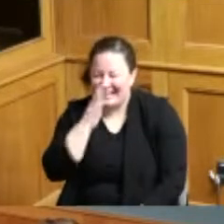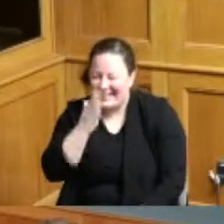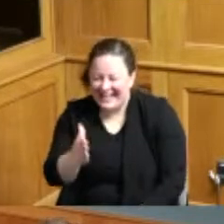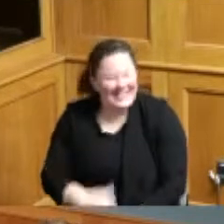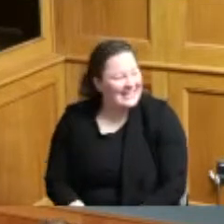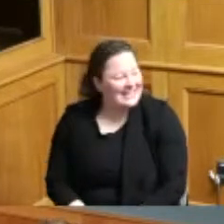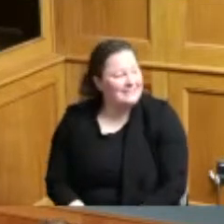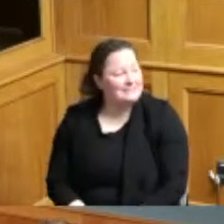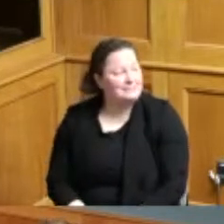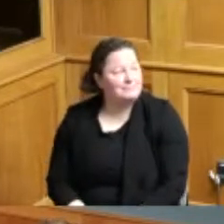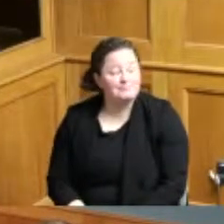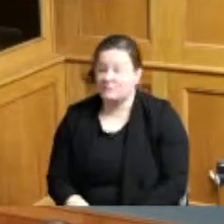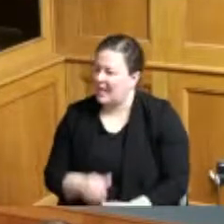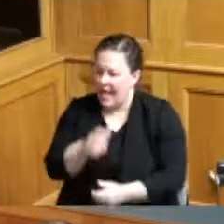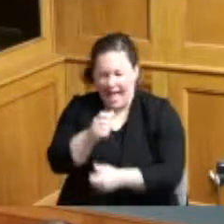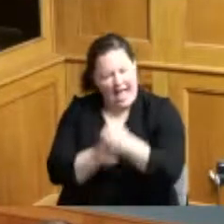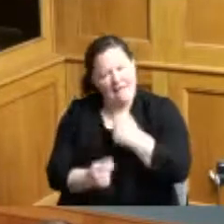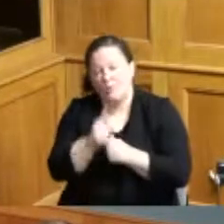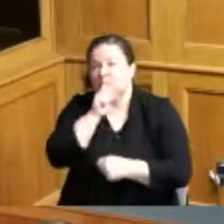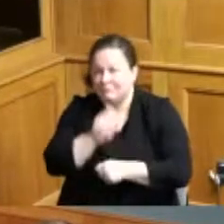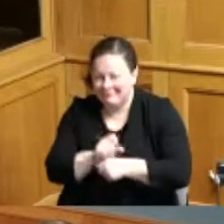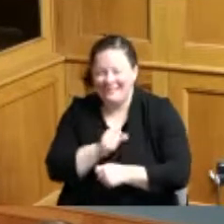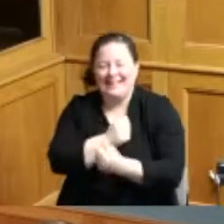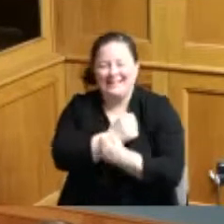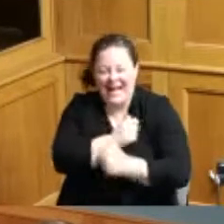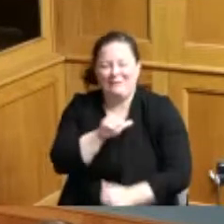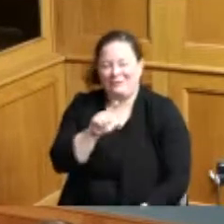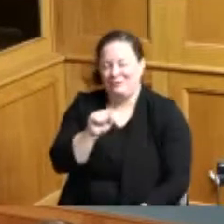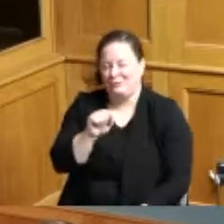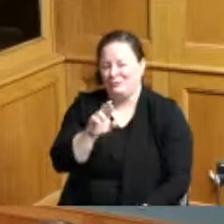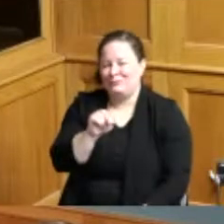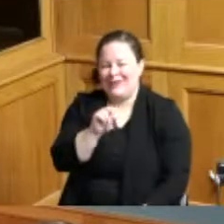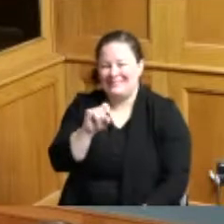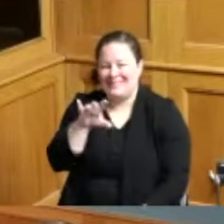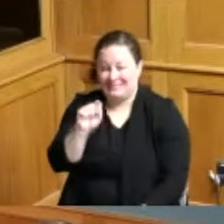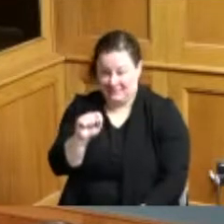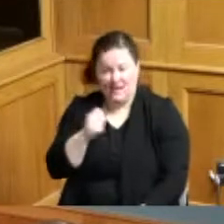it's everybody does love transit I think we showed that with the last vote with the levy